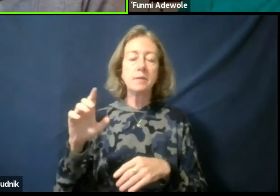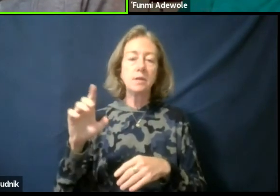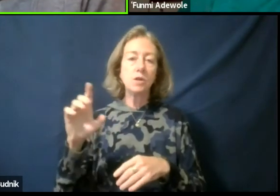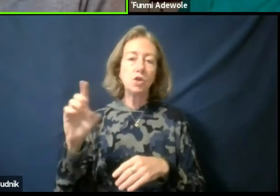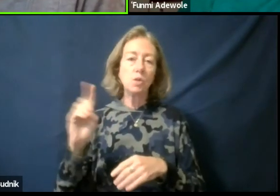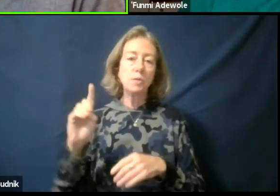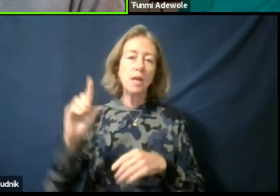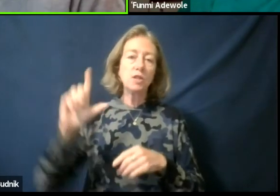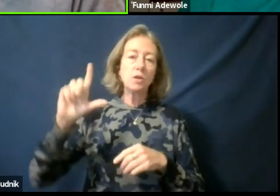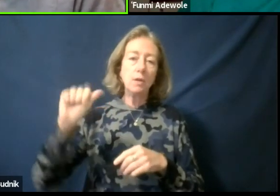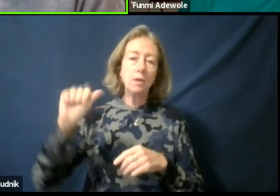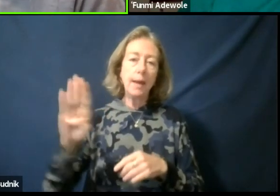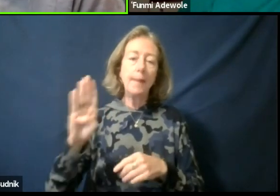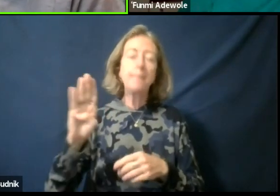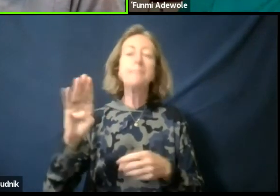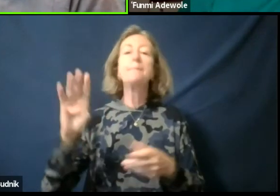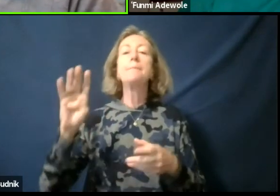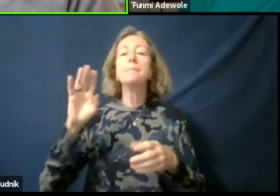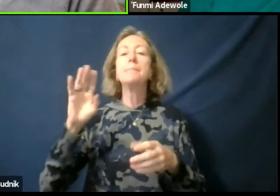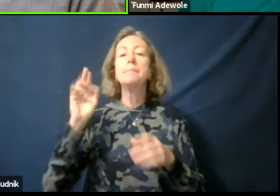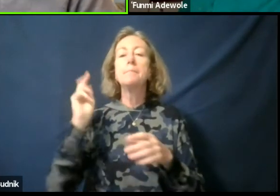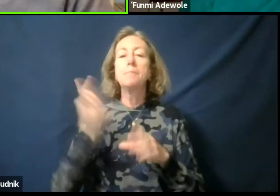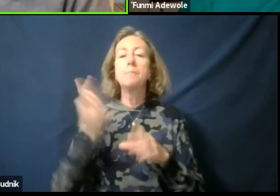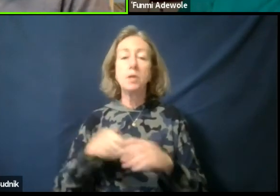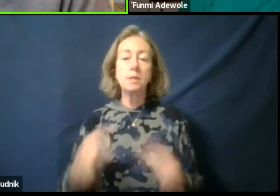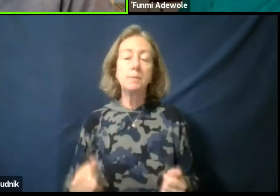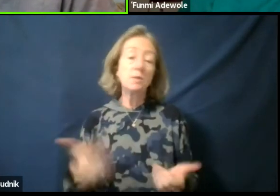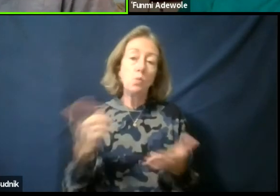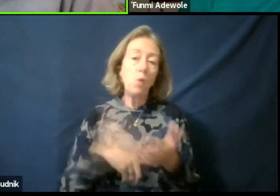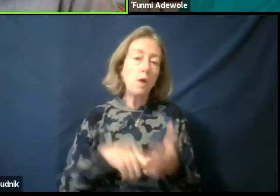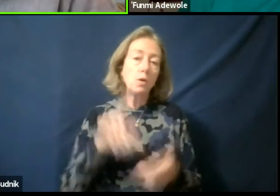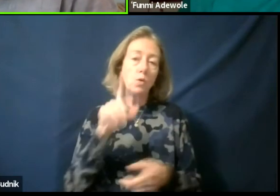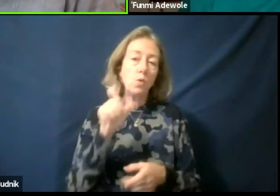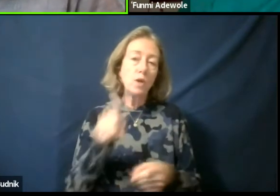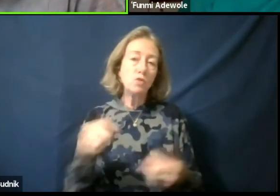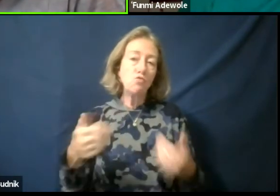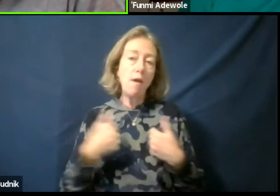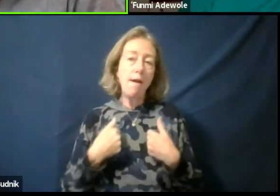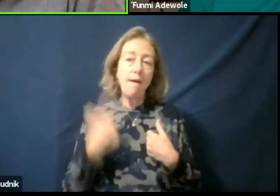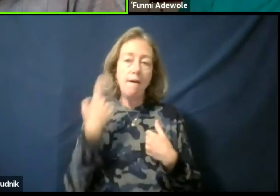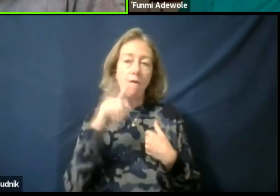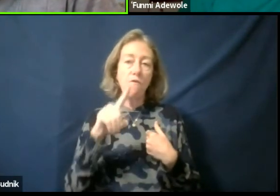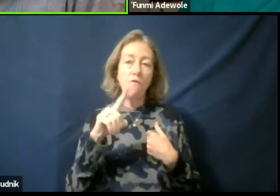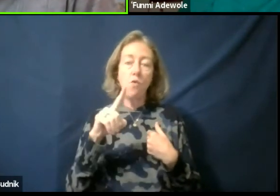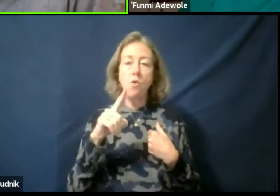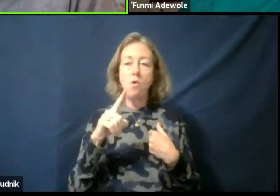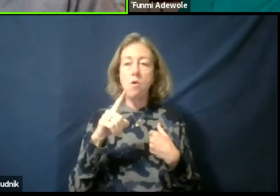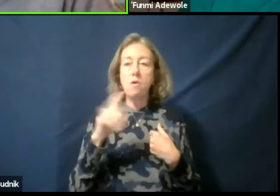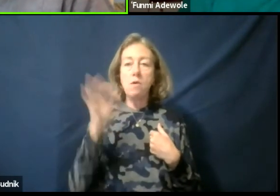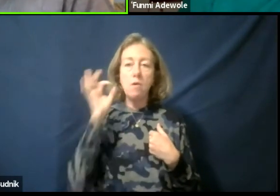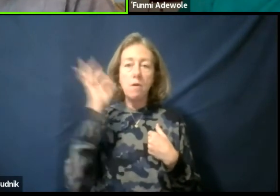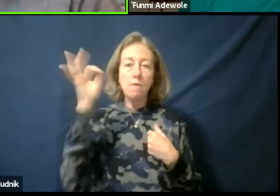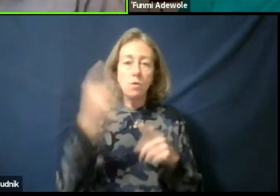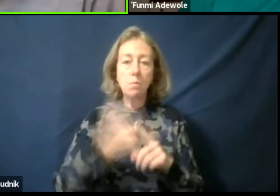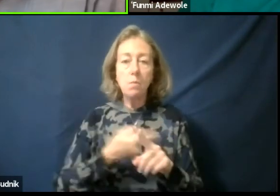of dramaturgy in the coming months? What questions do you have for them and what questions do you feel they should think about?